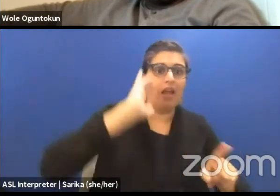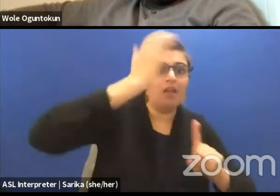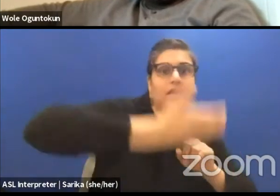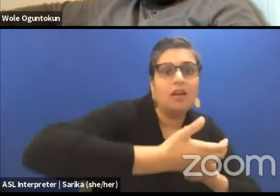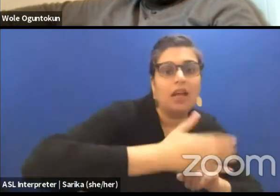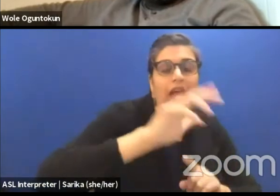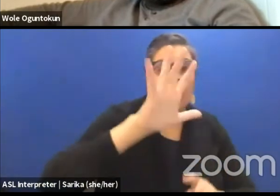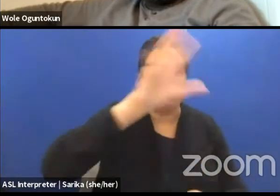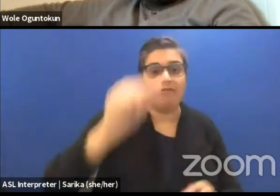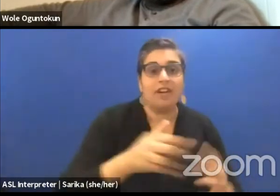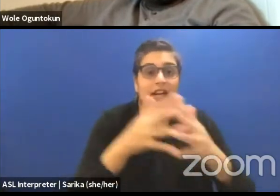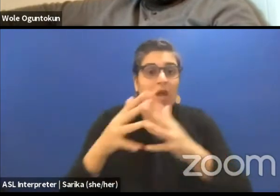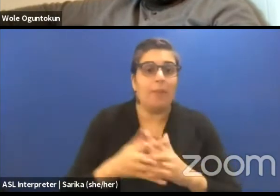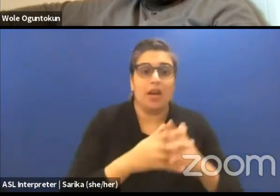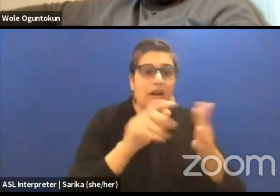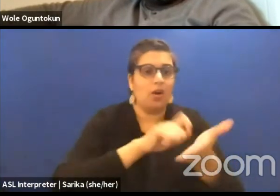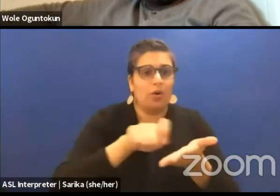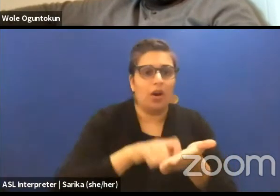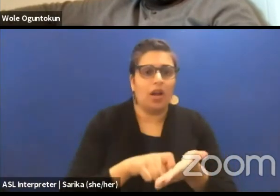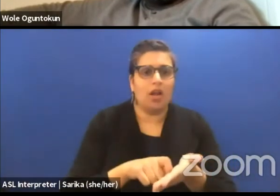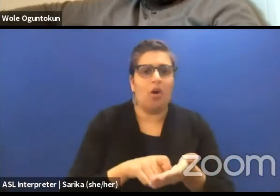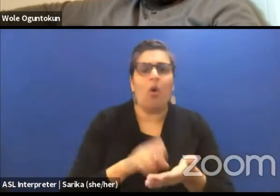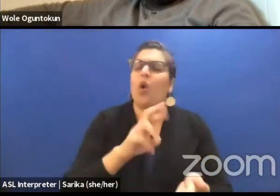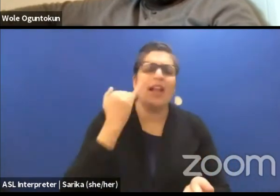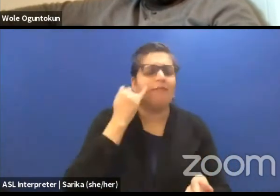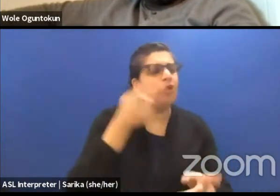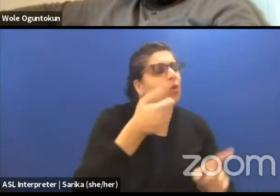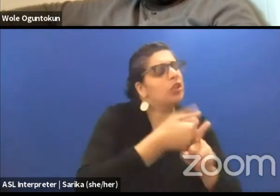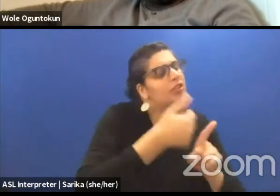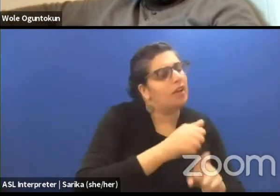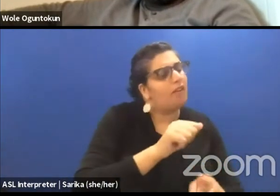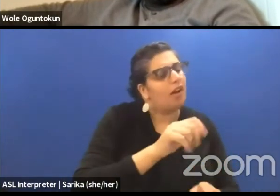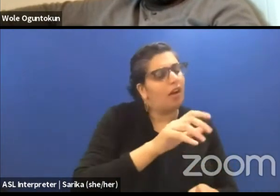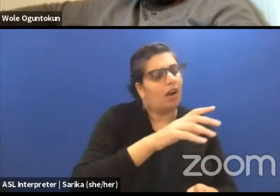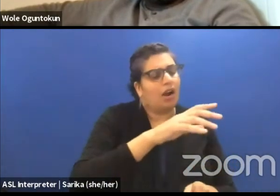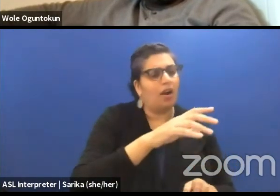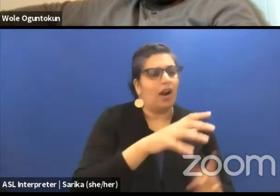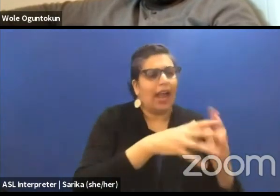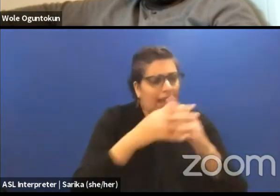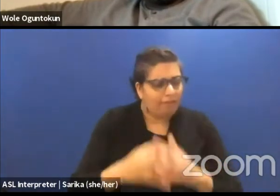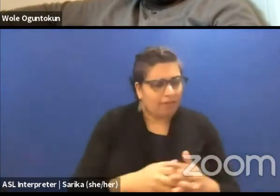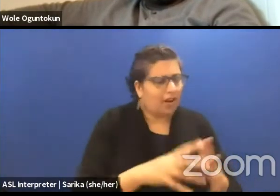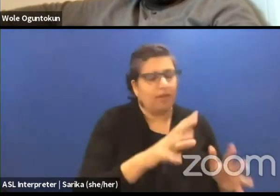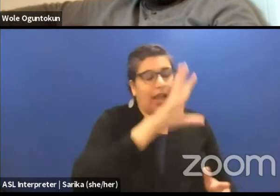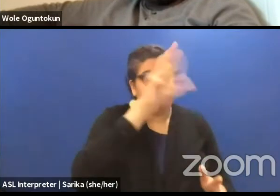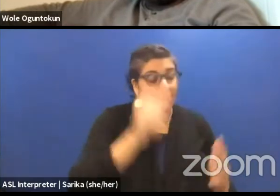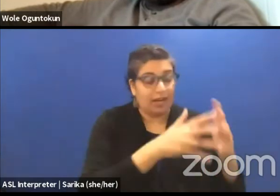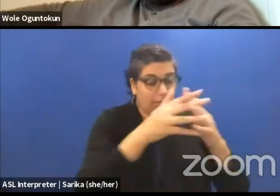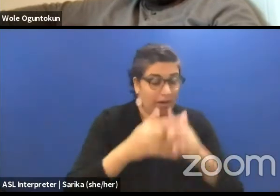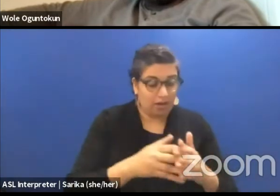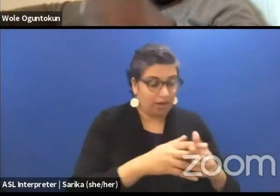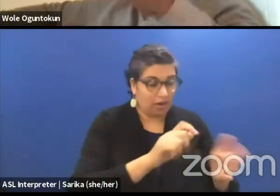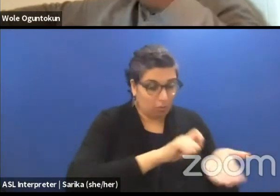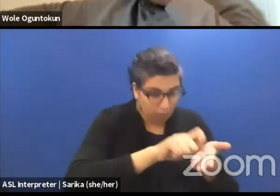then you are speaking about blackness in general. But it's different being African immigrant